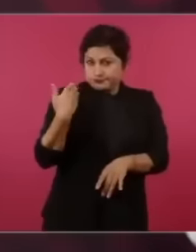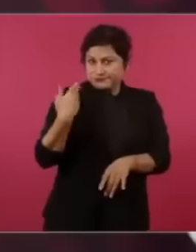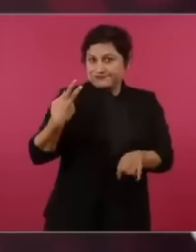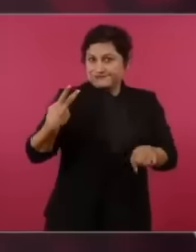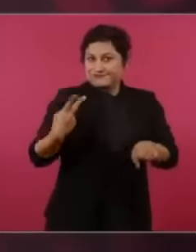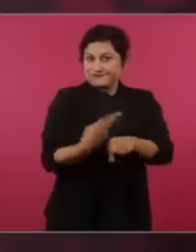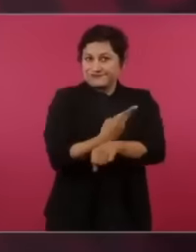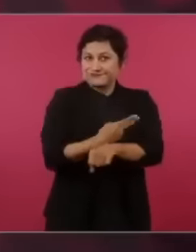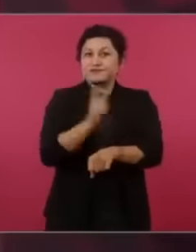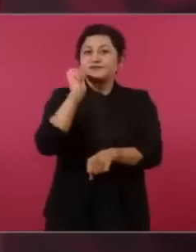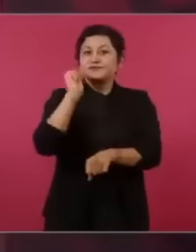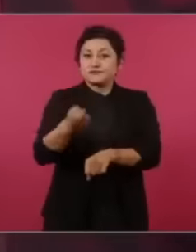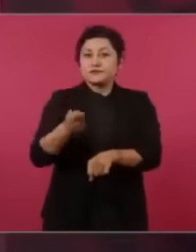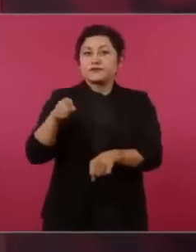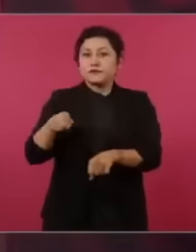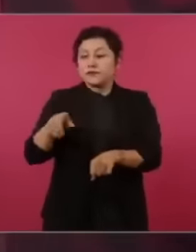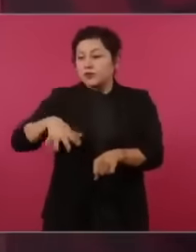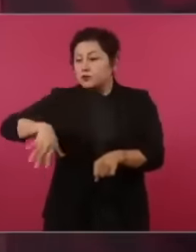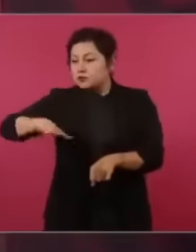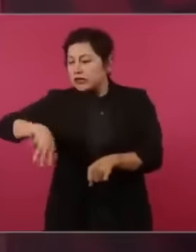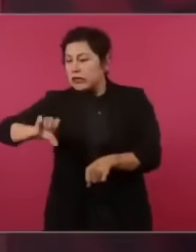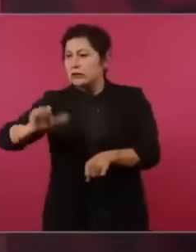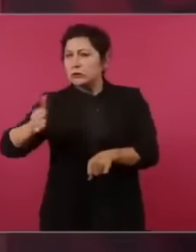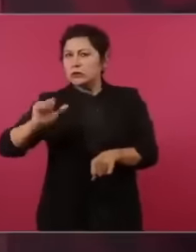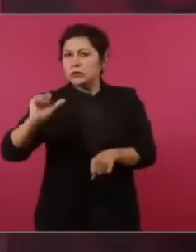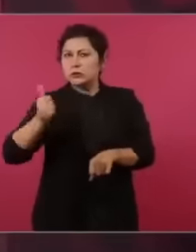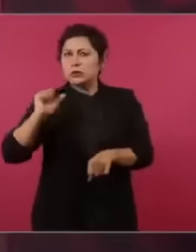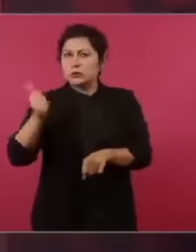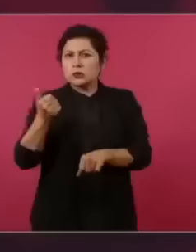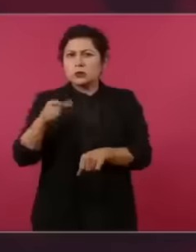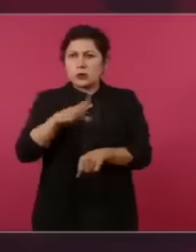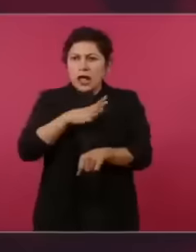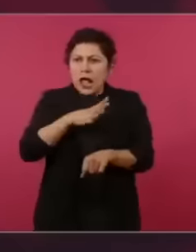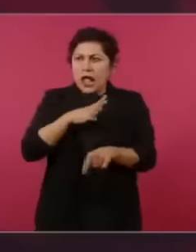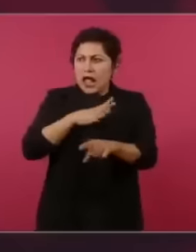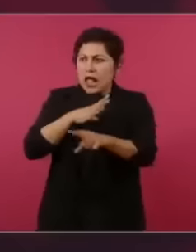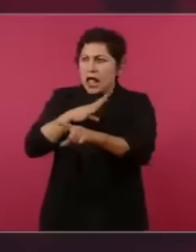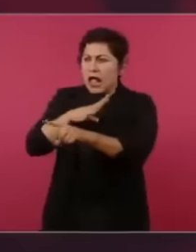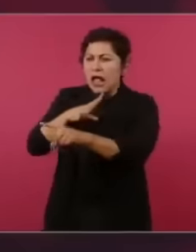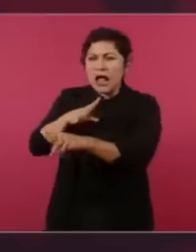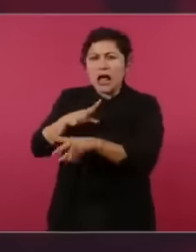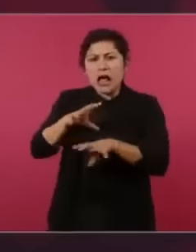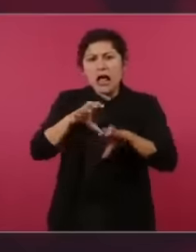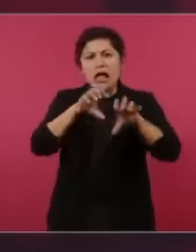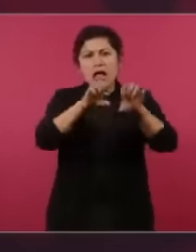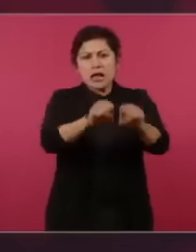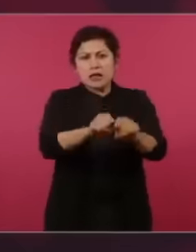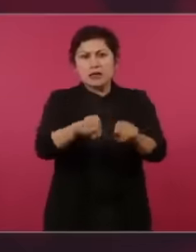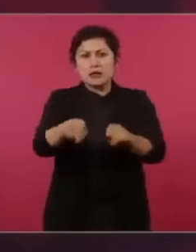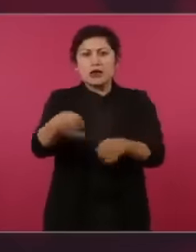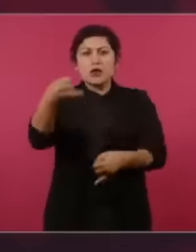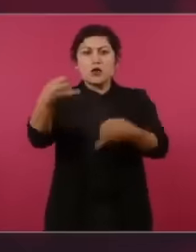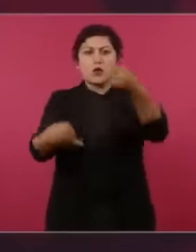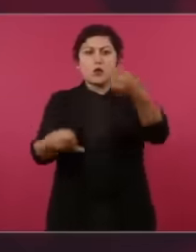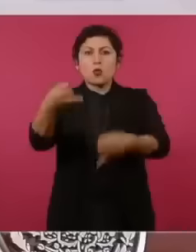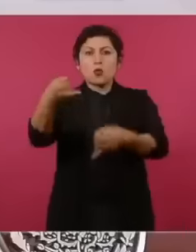there were arrest warrants. The judge Well, I think he didn't sleep all